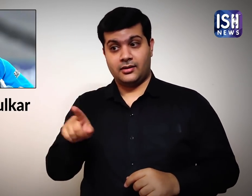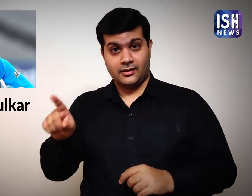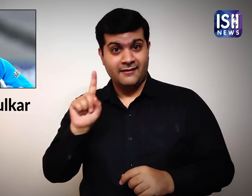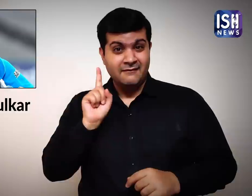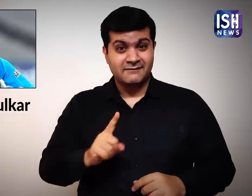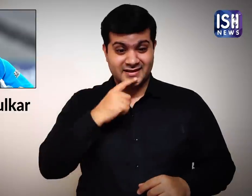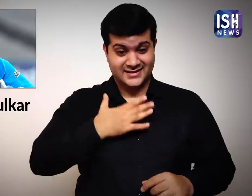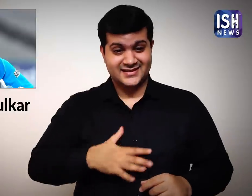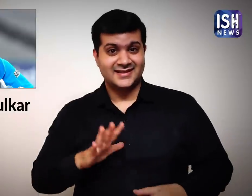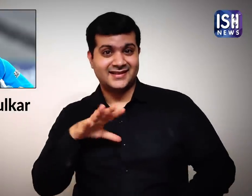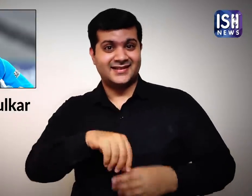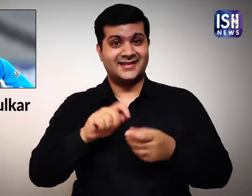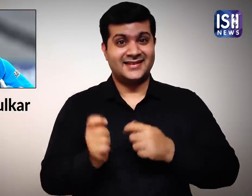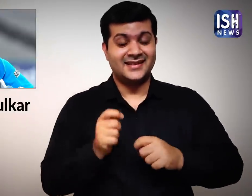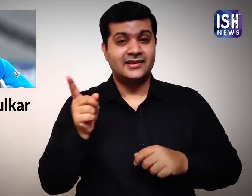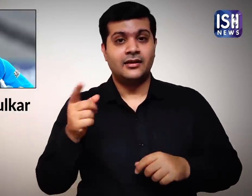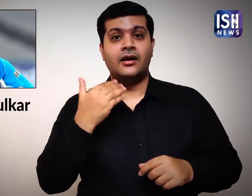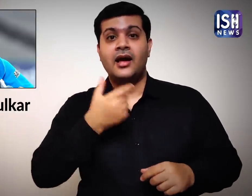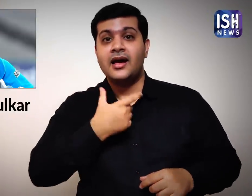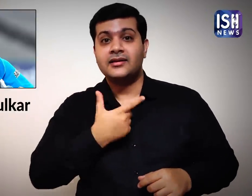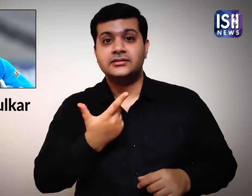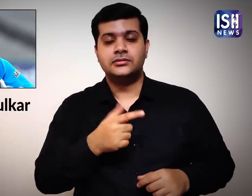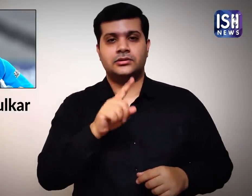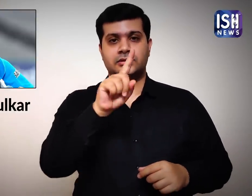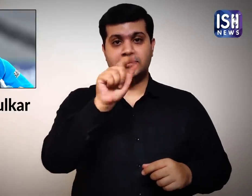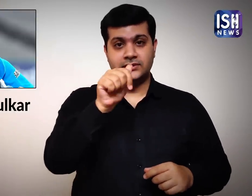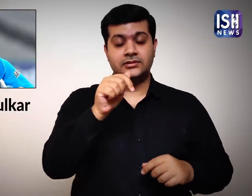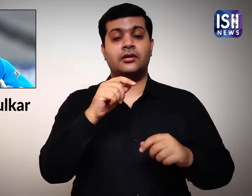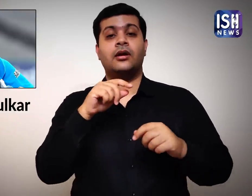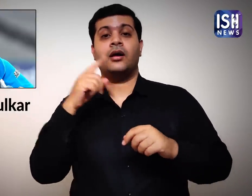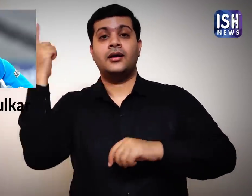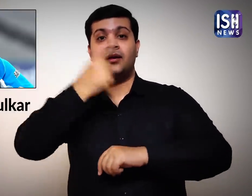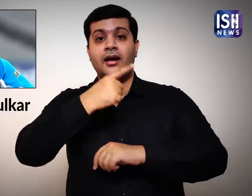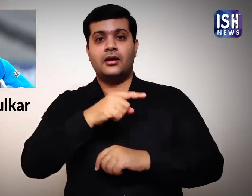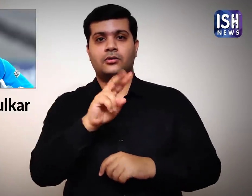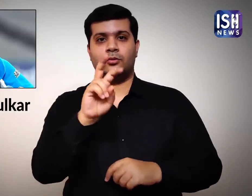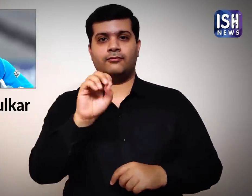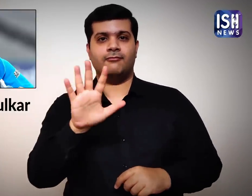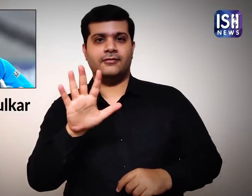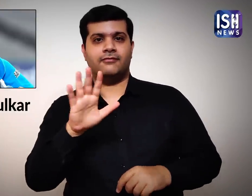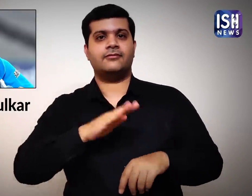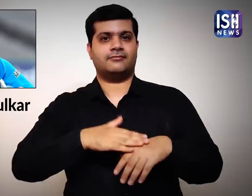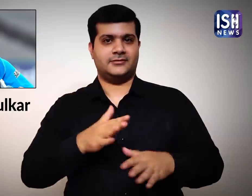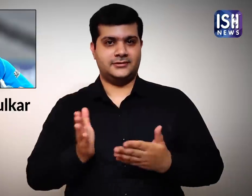He made his Test debut at the age of 16 years and 205 days.